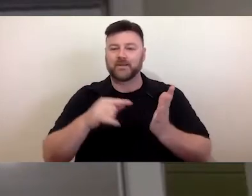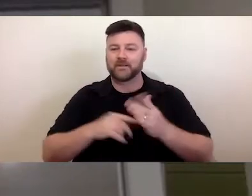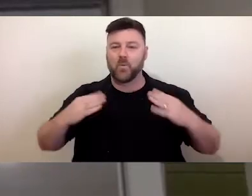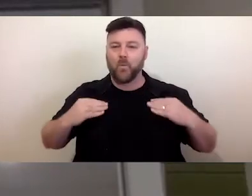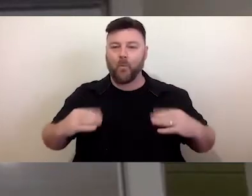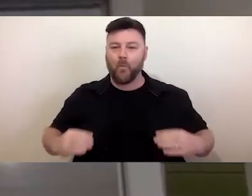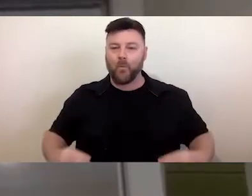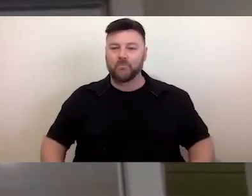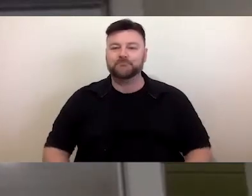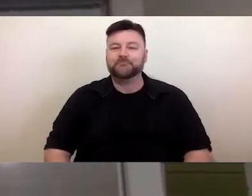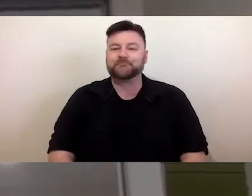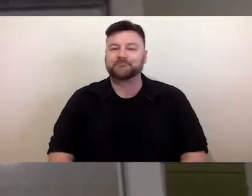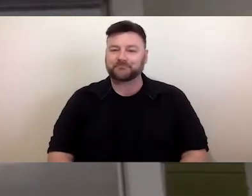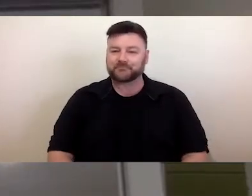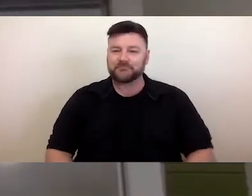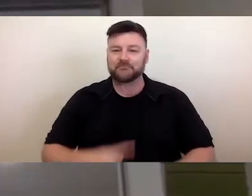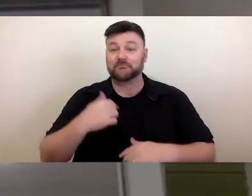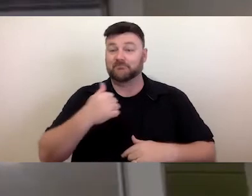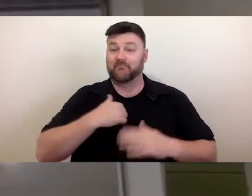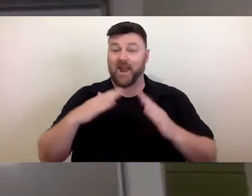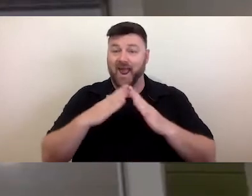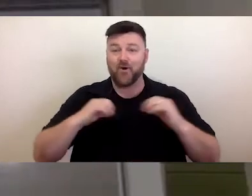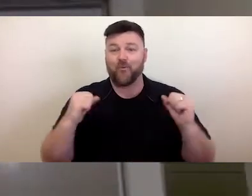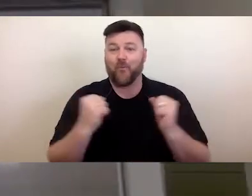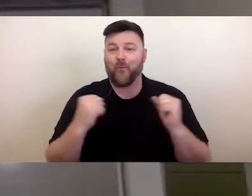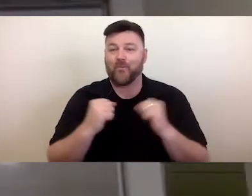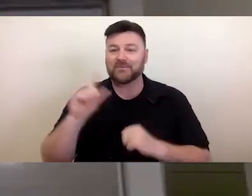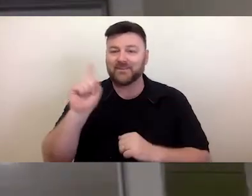So I will start. First of